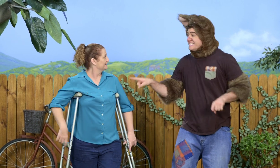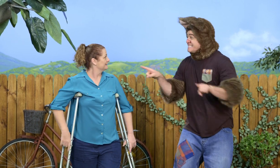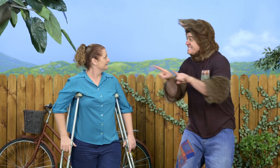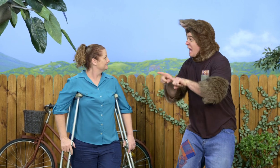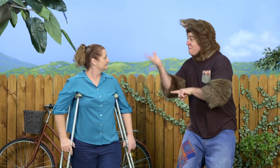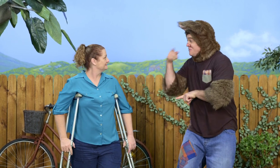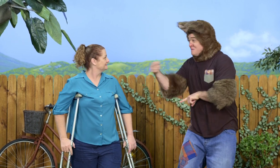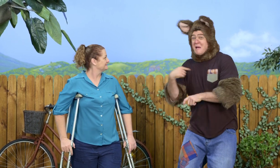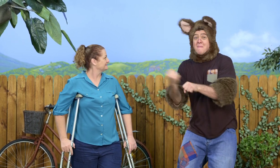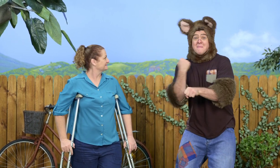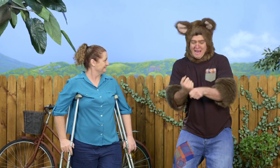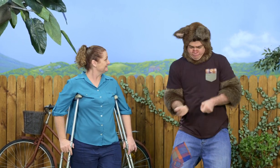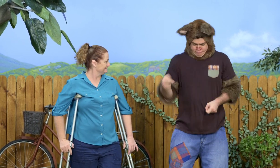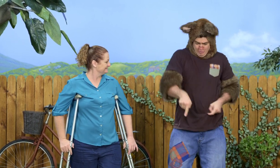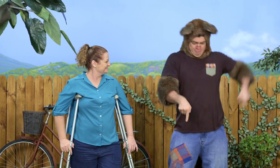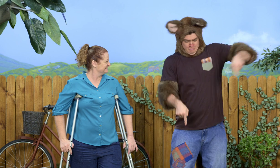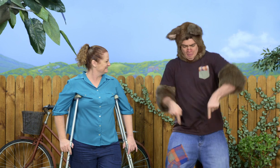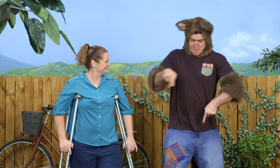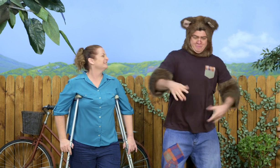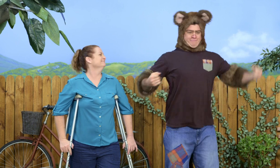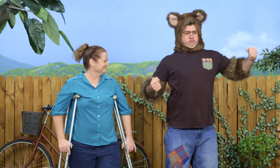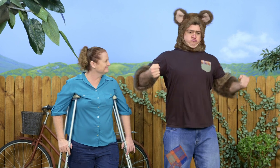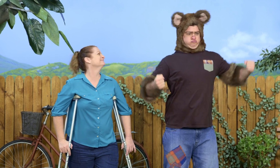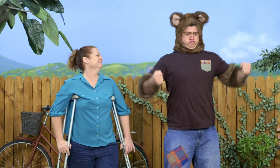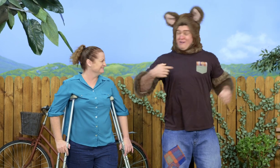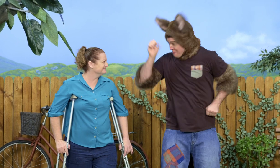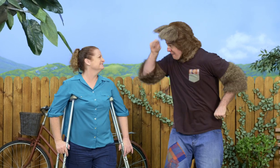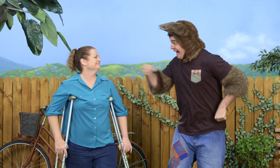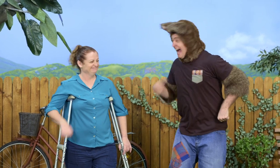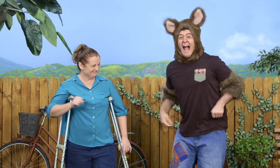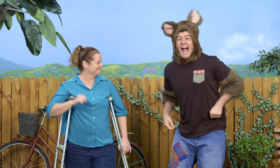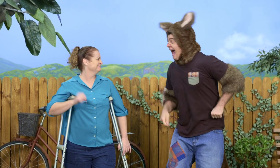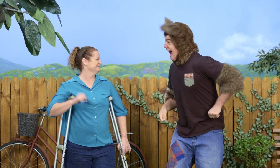Oh! They're like the stilts that we made before. Do you remember?